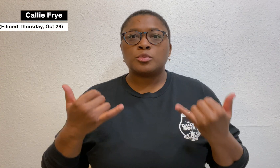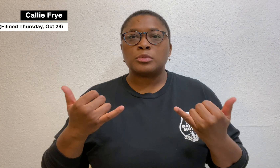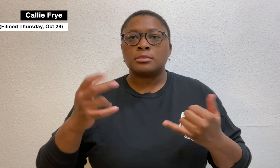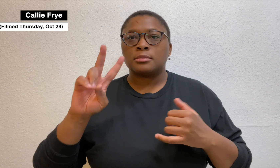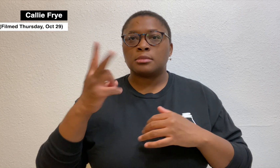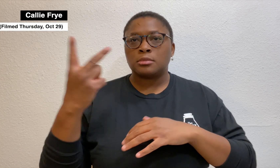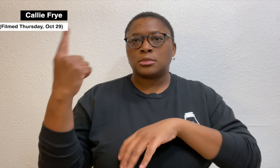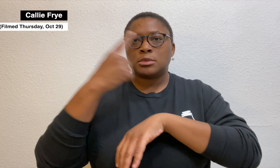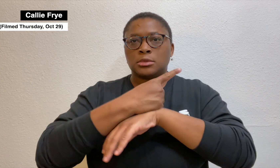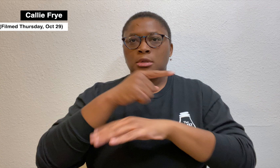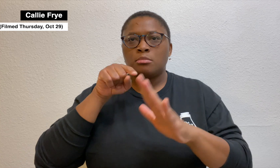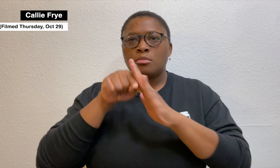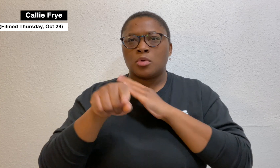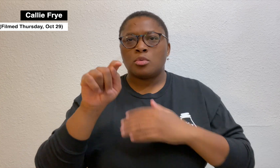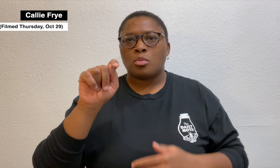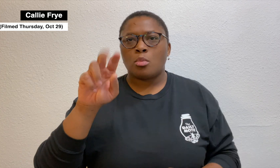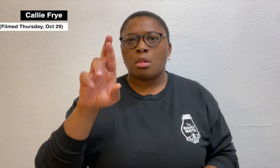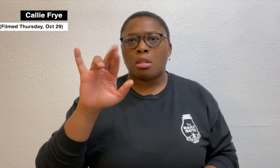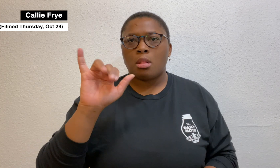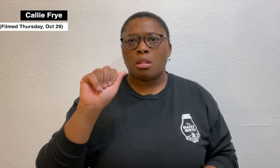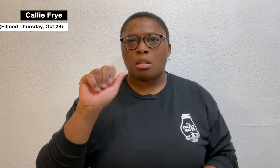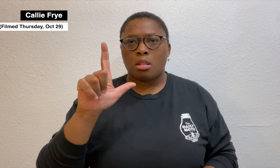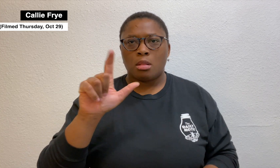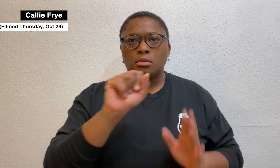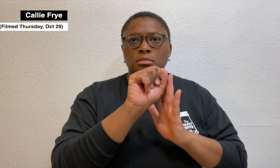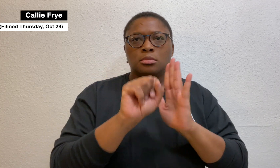Today was the second day of the murder trial: